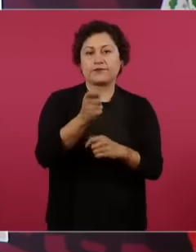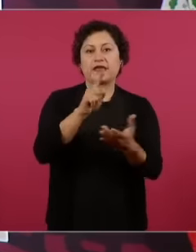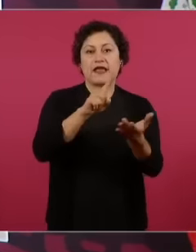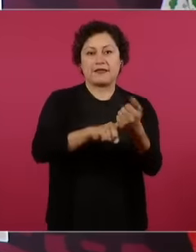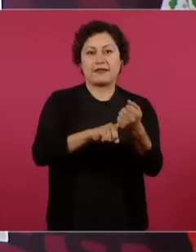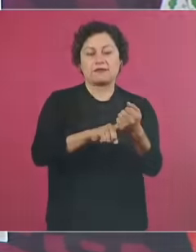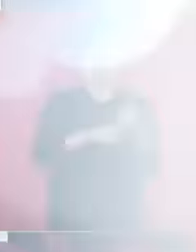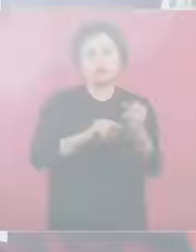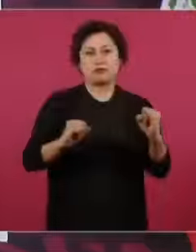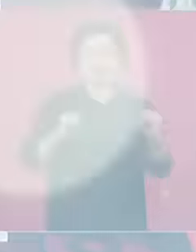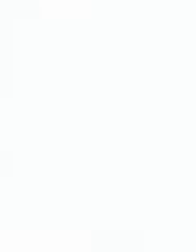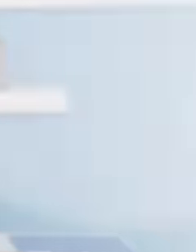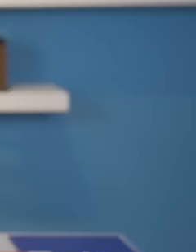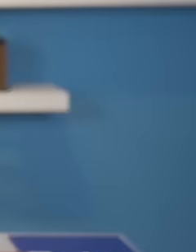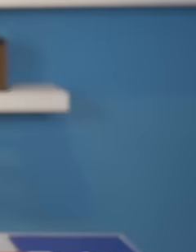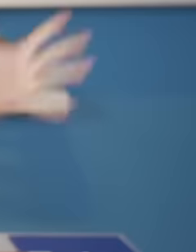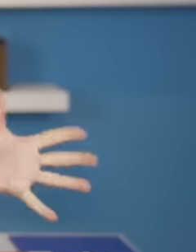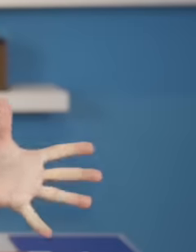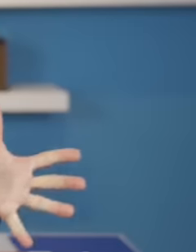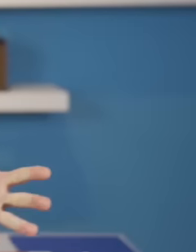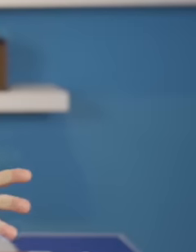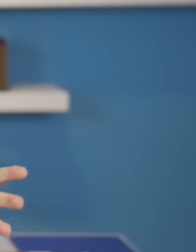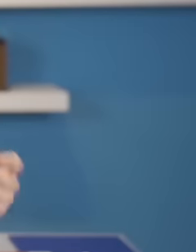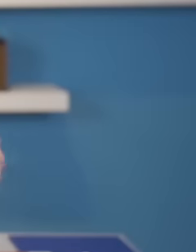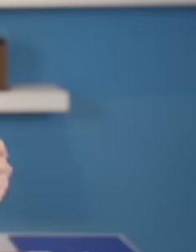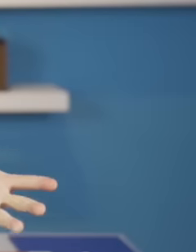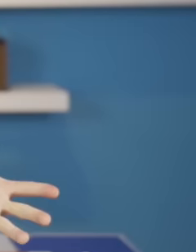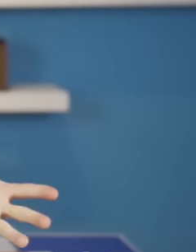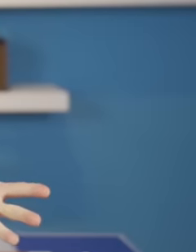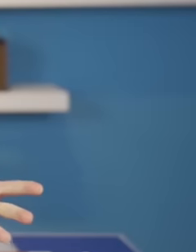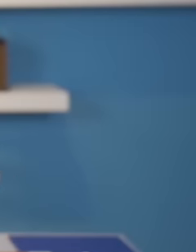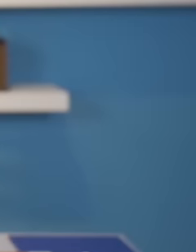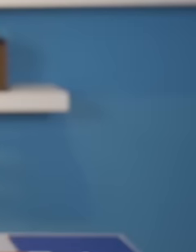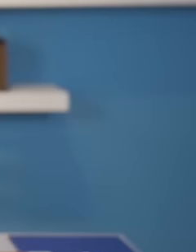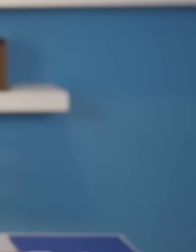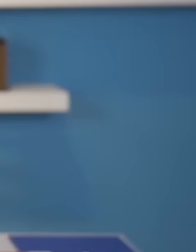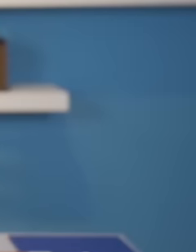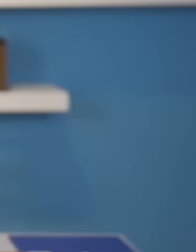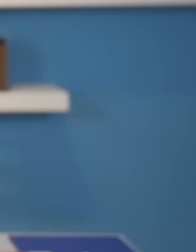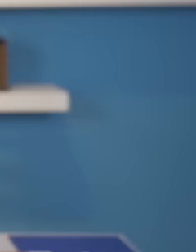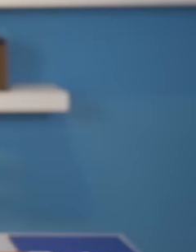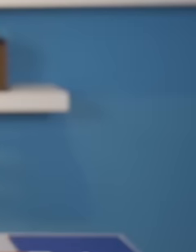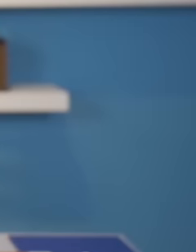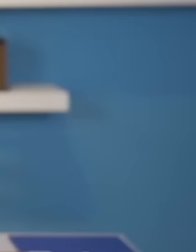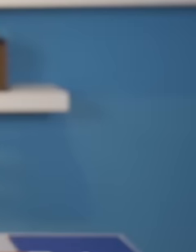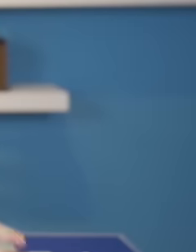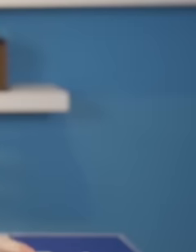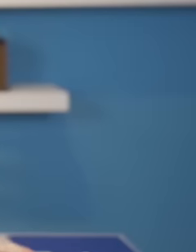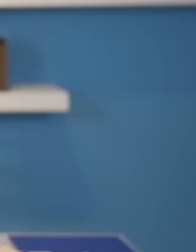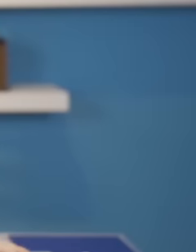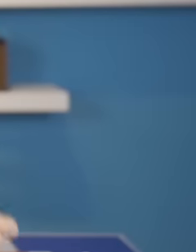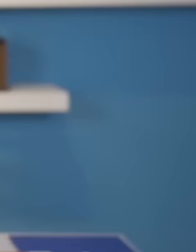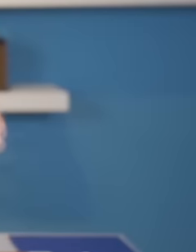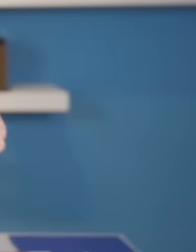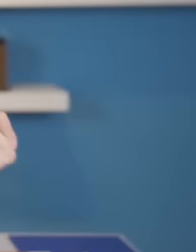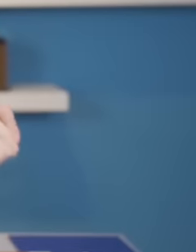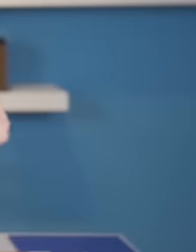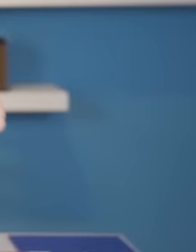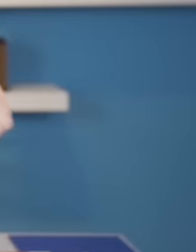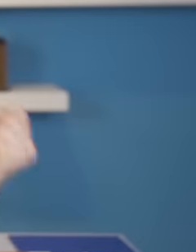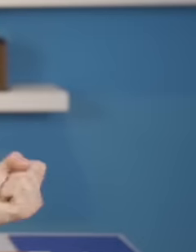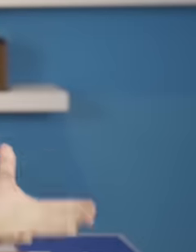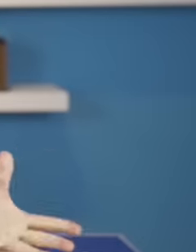they will never forget. The luxuries are over, the super salaries are over, the people of Mexico celebrate